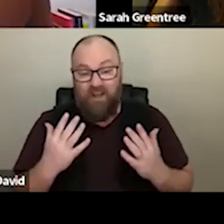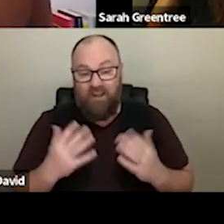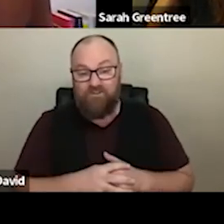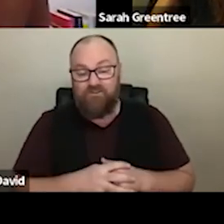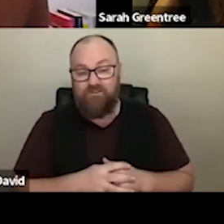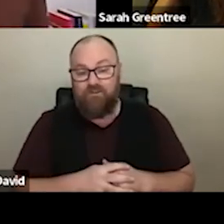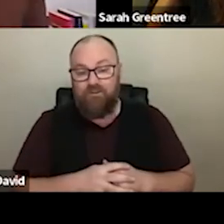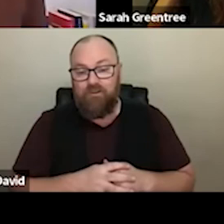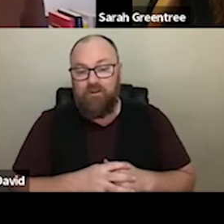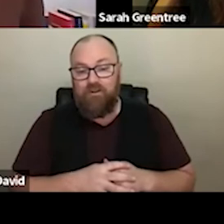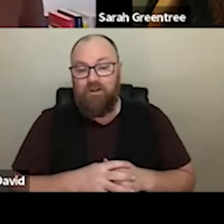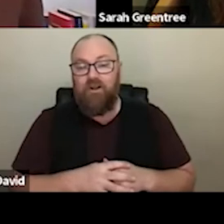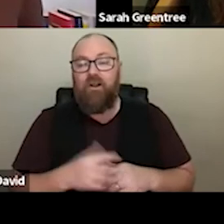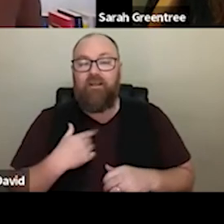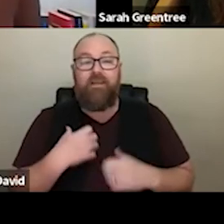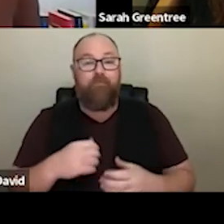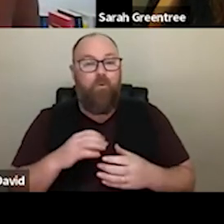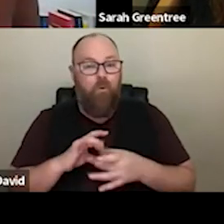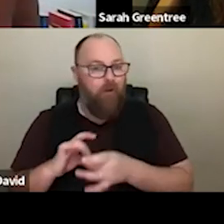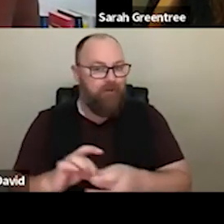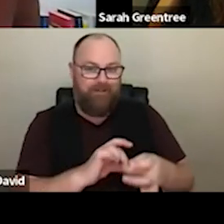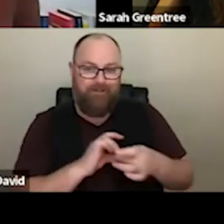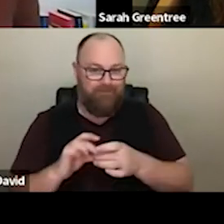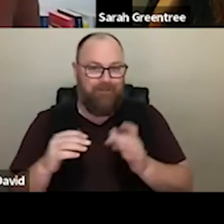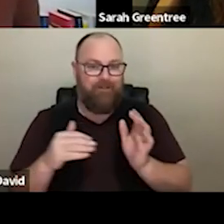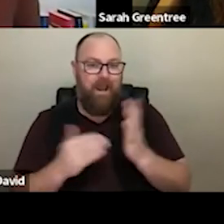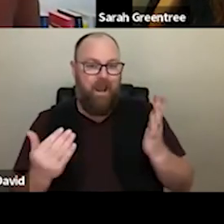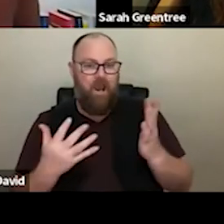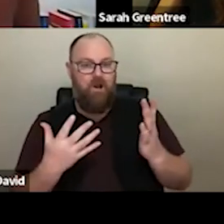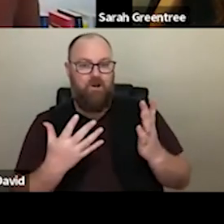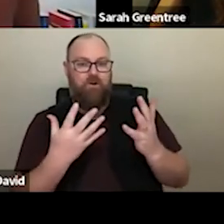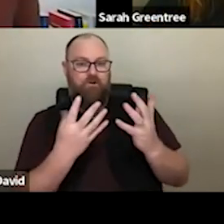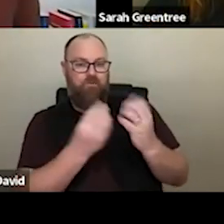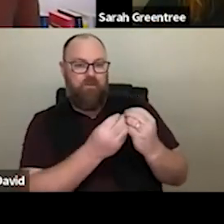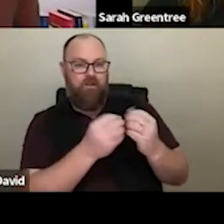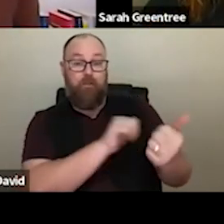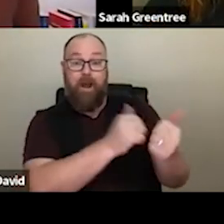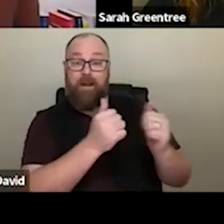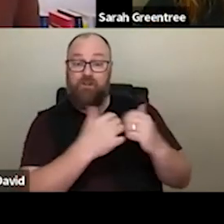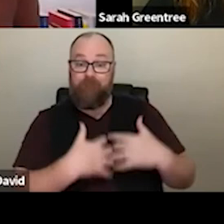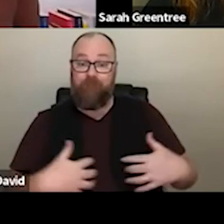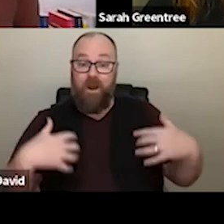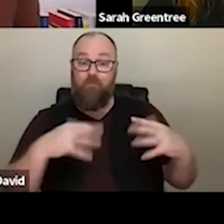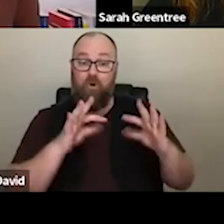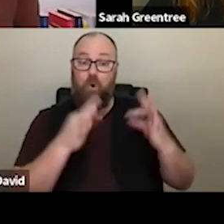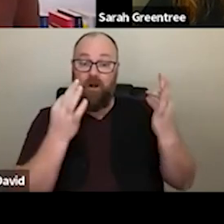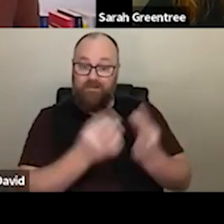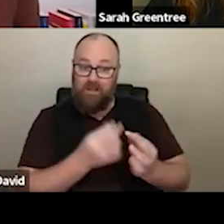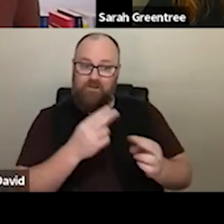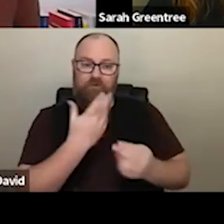There are certainly more harmony I think between there's certainly a lot. There's certainly more harmony, I think, between between the partnership framework organizations in terms of reporting with State and Territory governments. the partnership framework organisations in terms of reporting with state and territory governments,